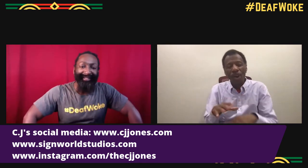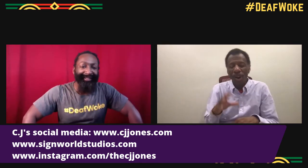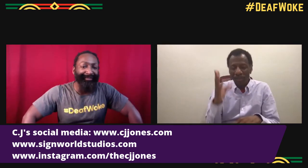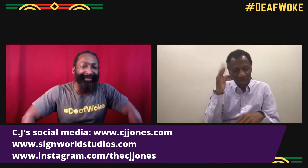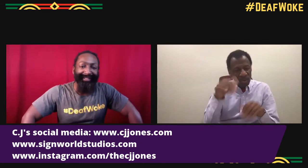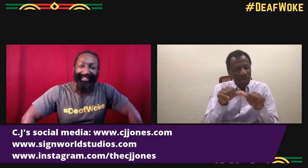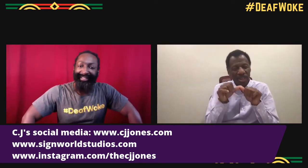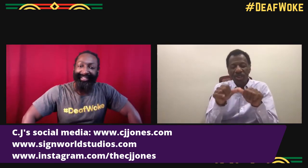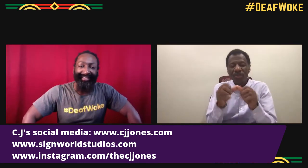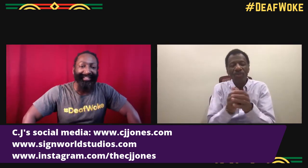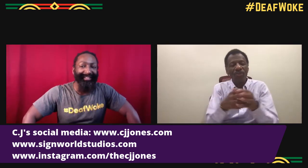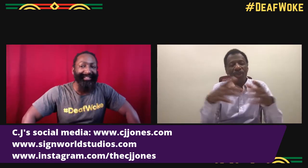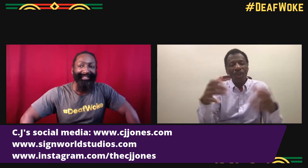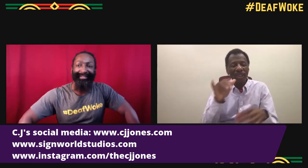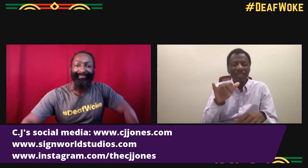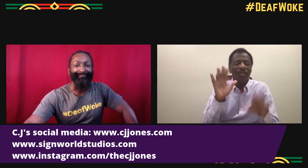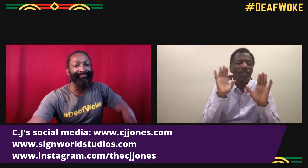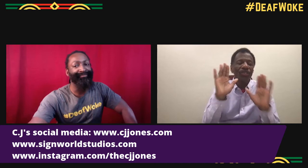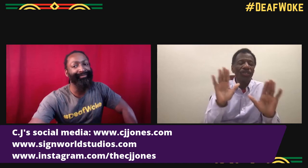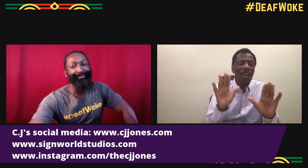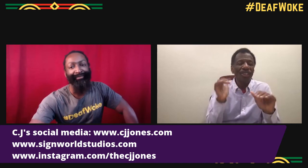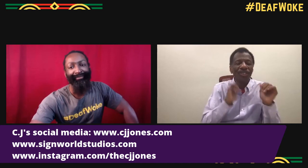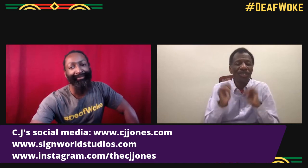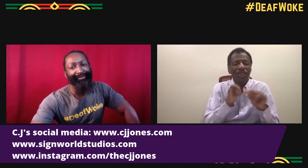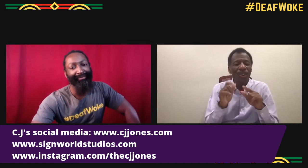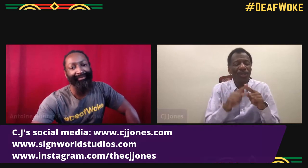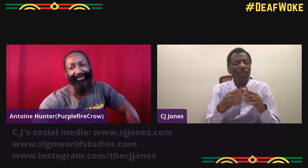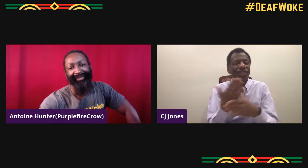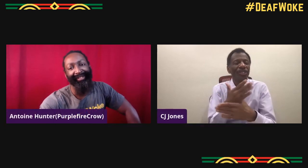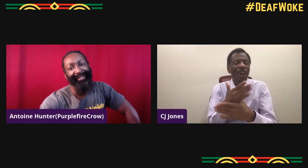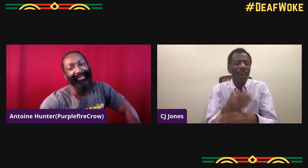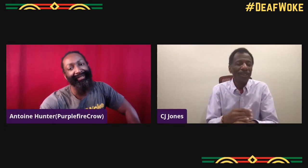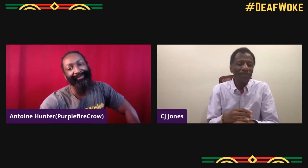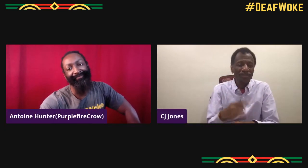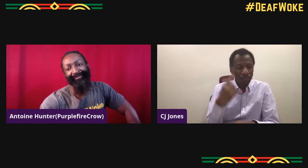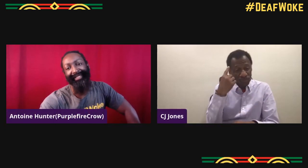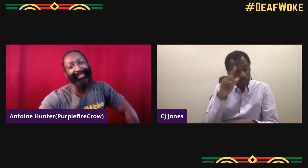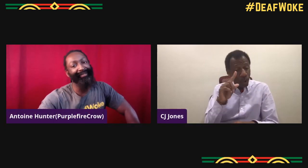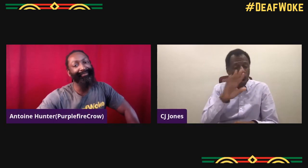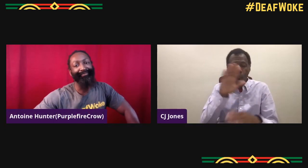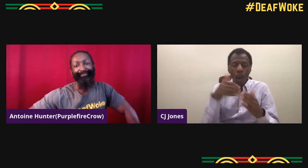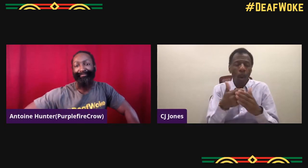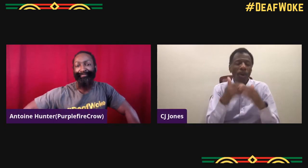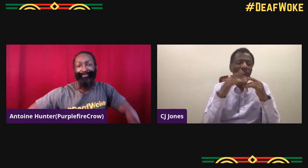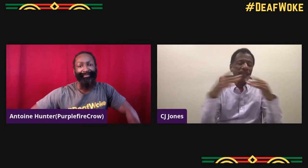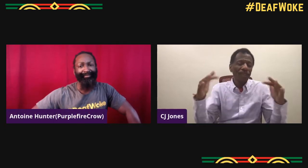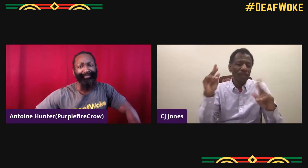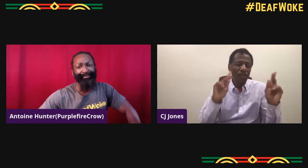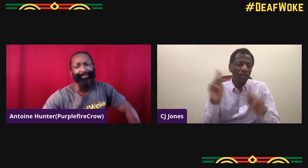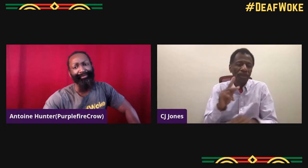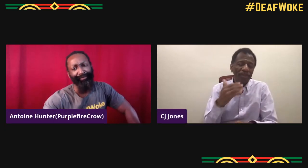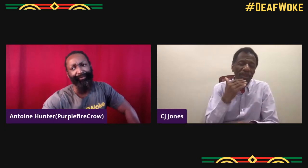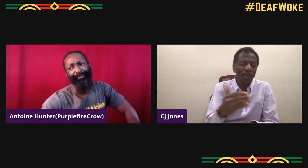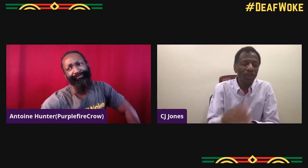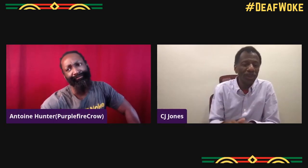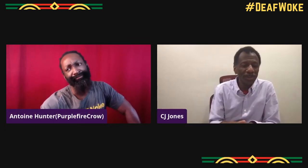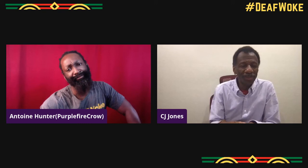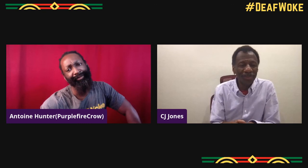it'll happen. So this platform is beautiful. So thank you for allowing me to be here